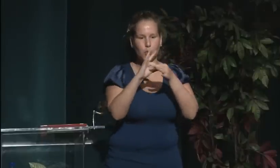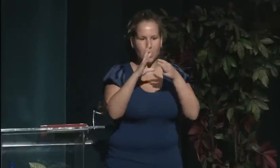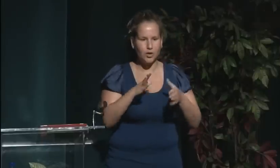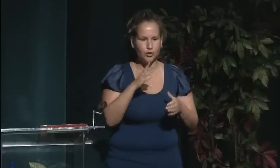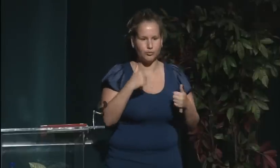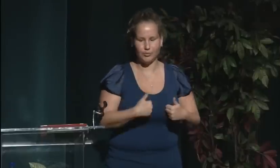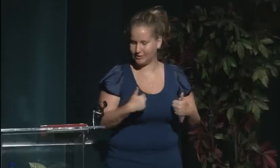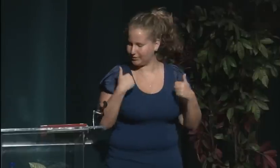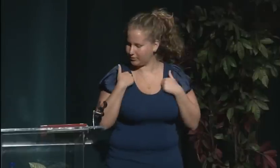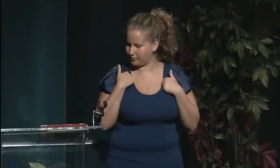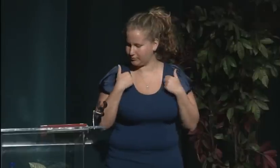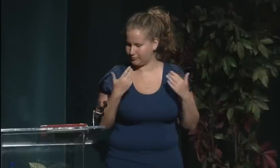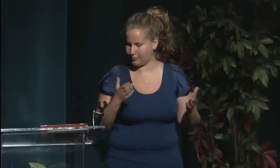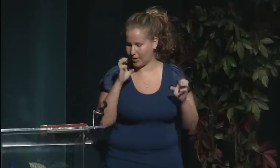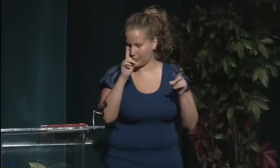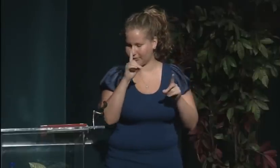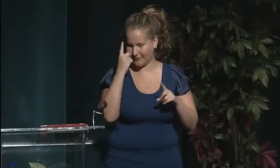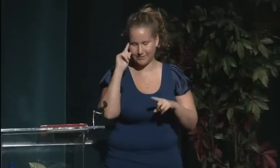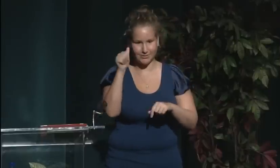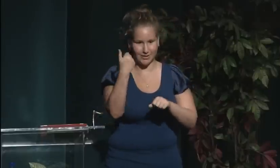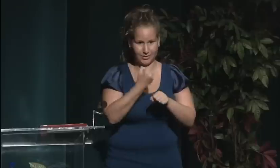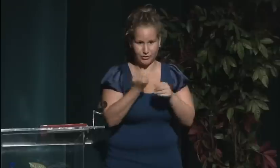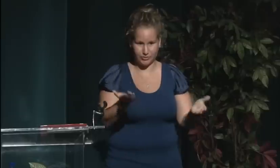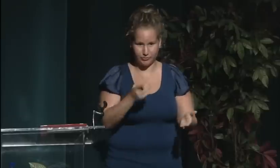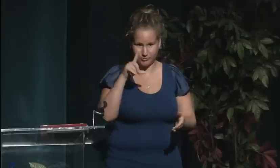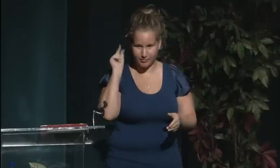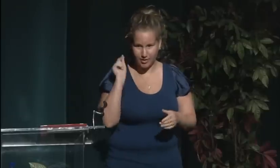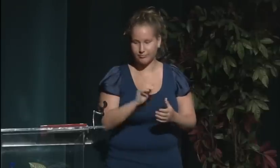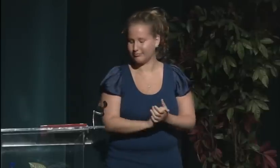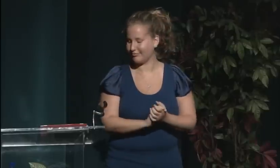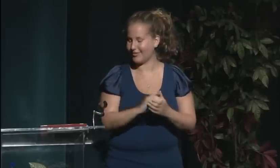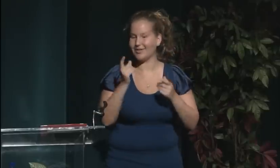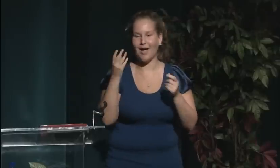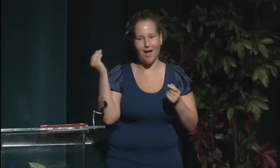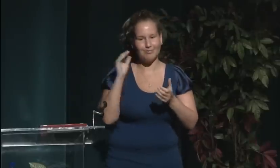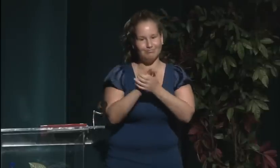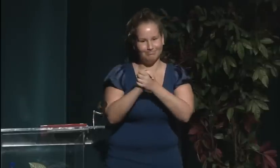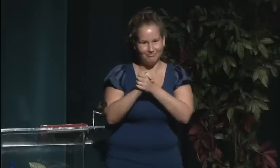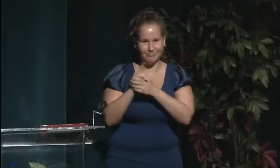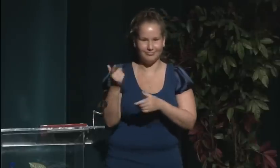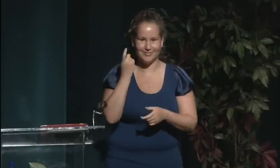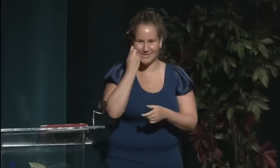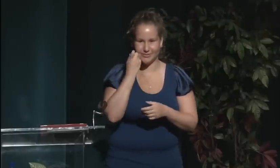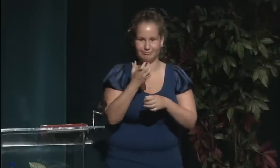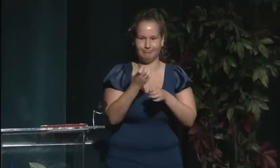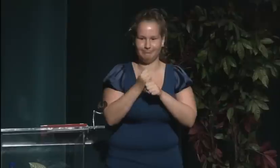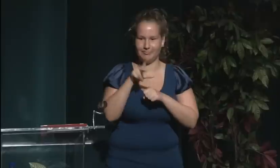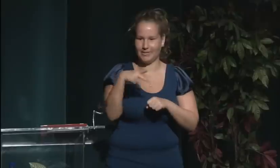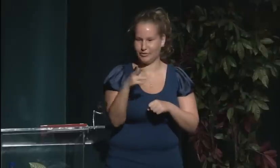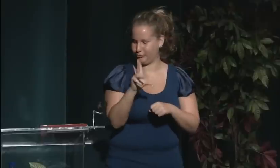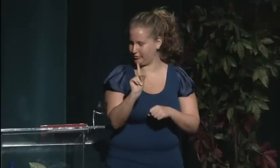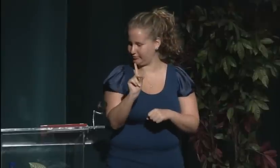including entertainment, education, law, advocacy, and is currently involved in real estate.